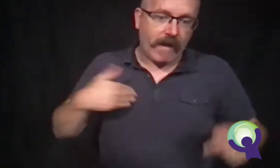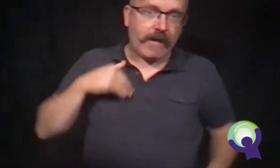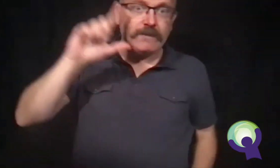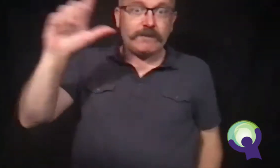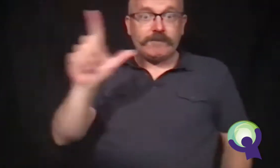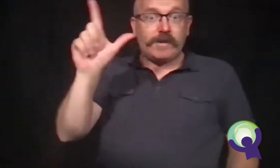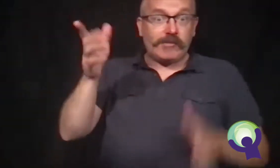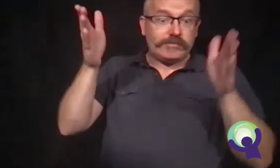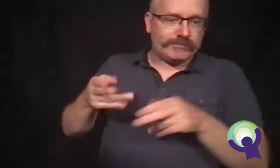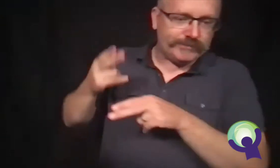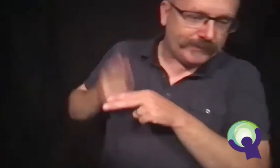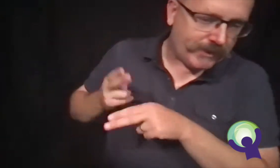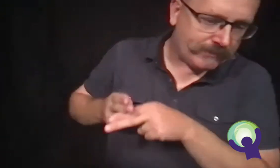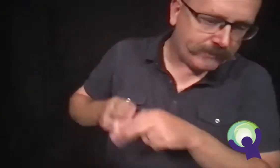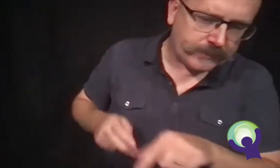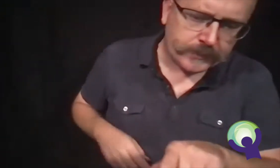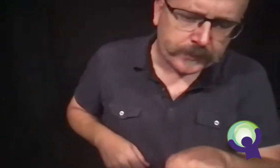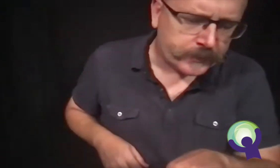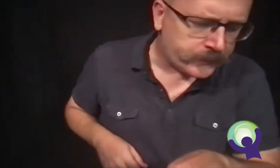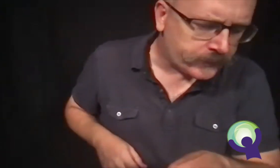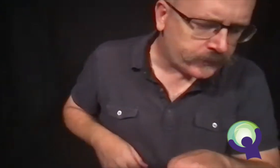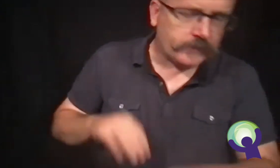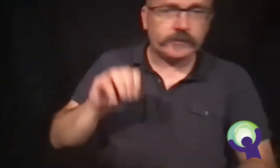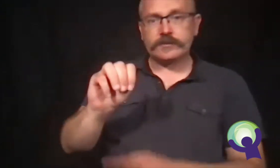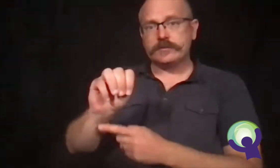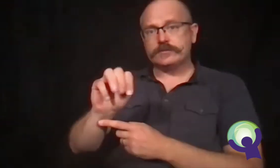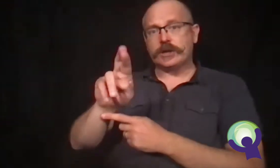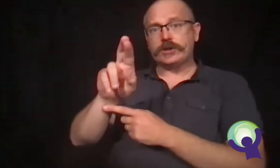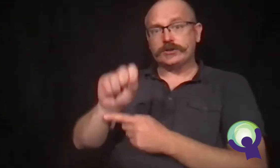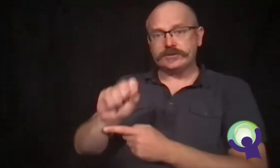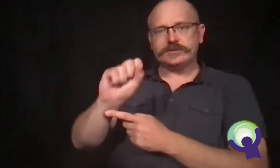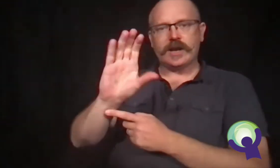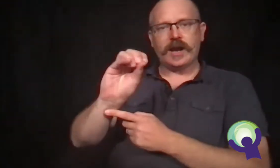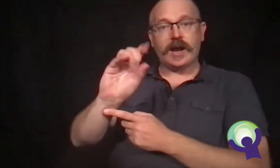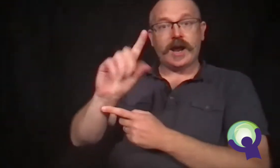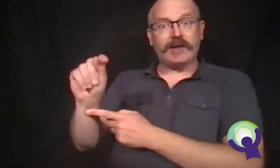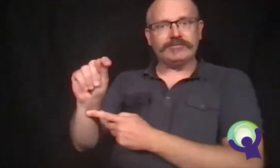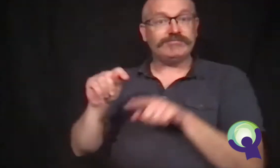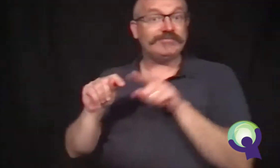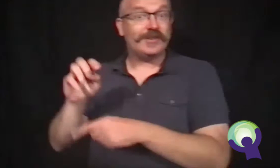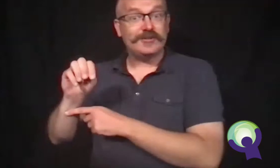and he was nervous, too. He took a deep breath, lifted his head high, and went inside.